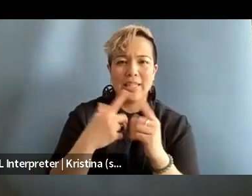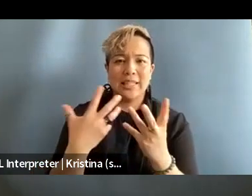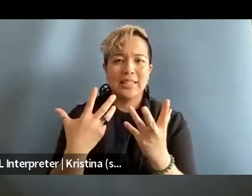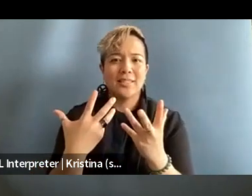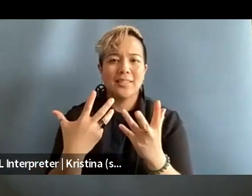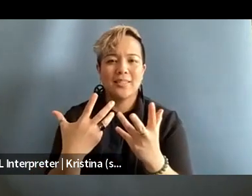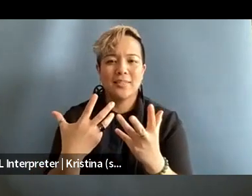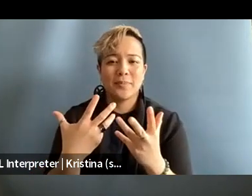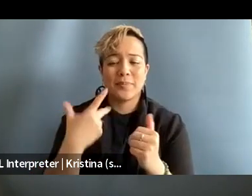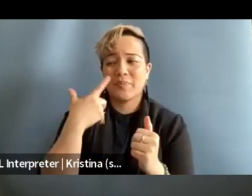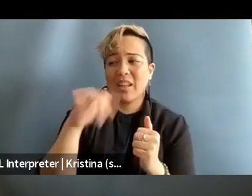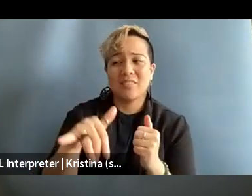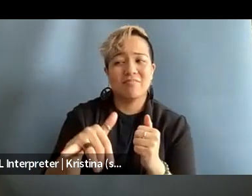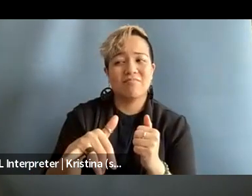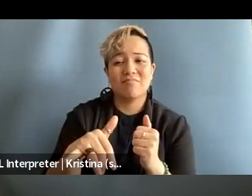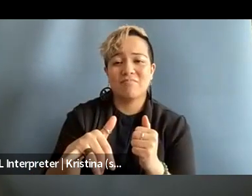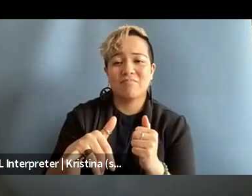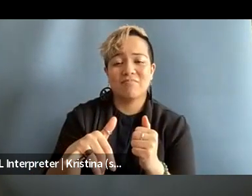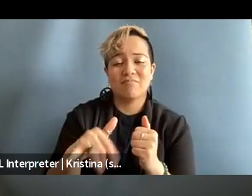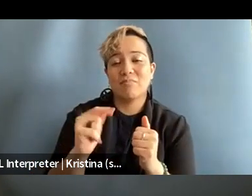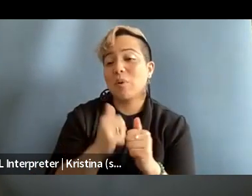I think that's, you know, the most important thing.